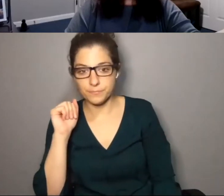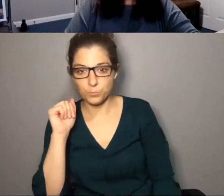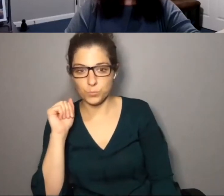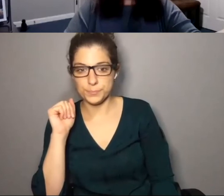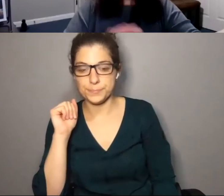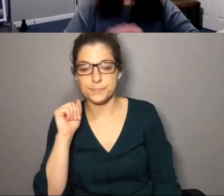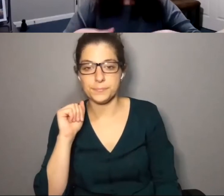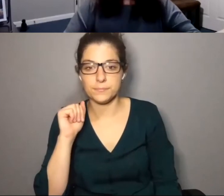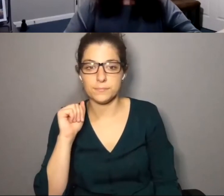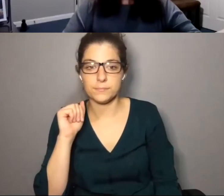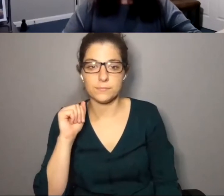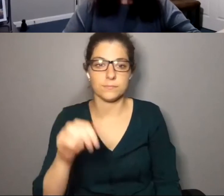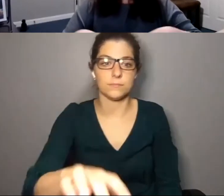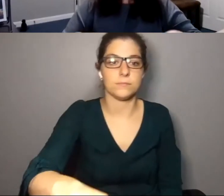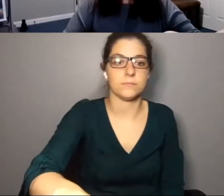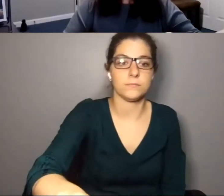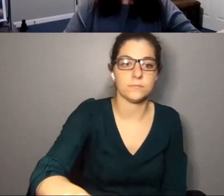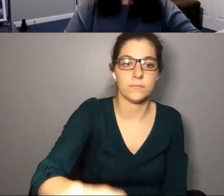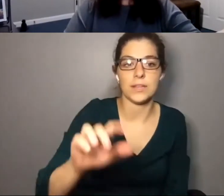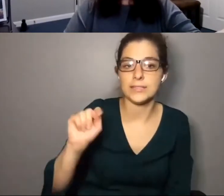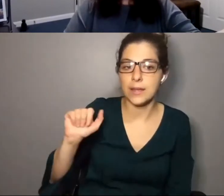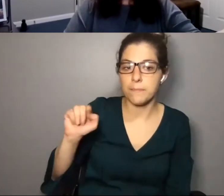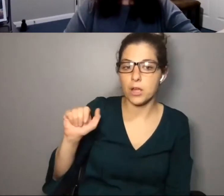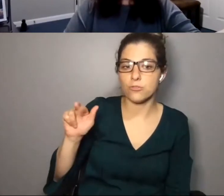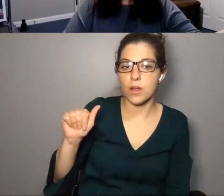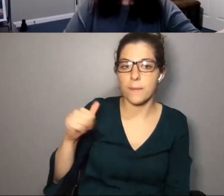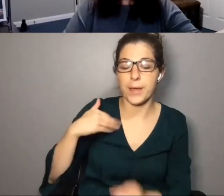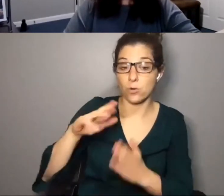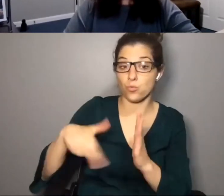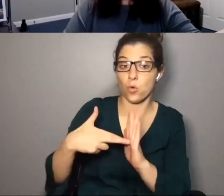when you are considering those options. >> TAMARA KESHECKI: I'll